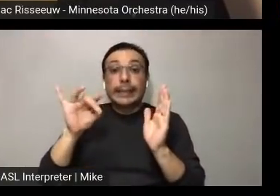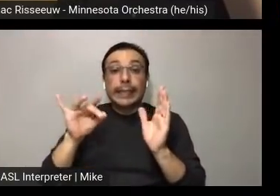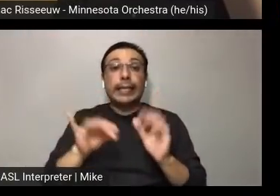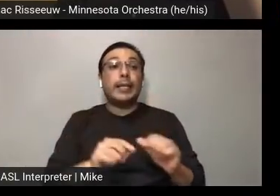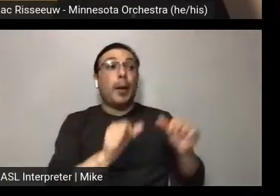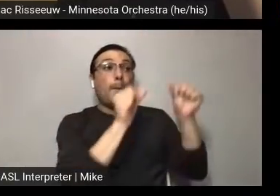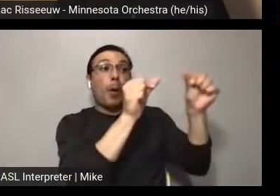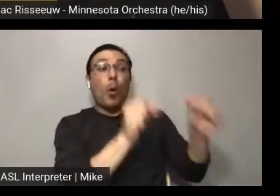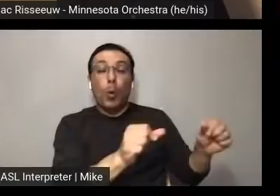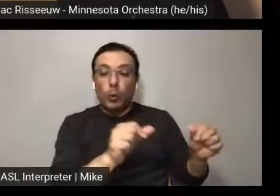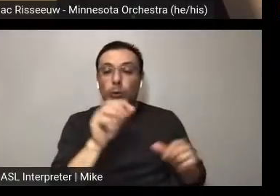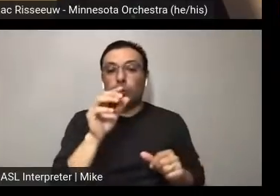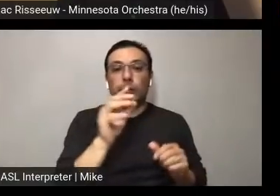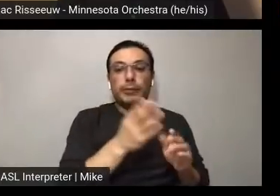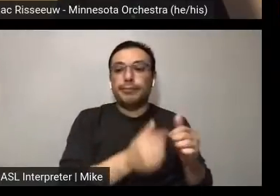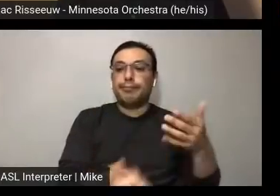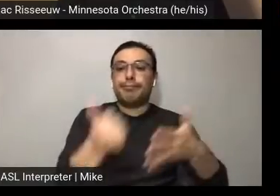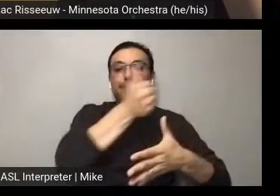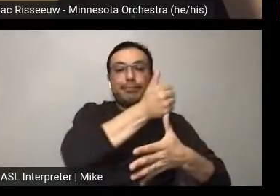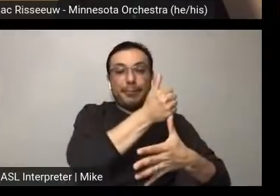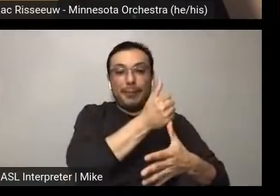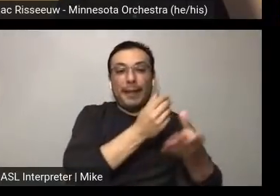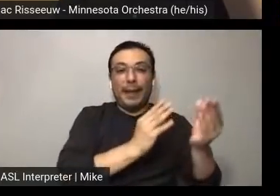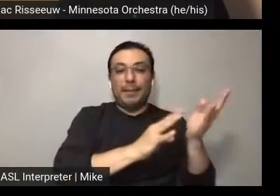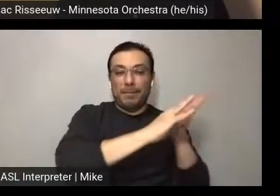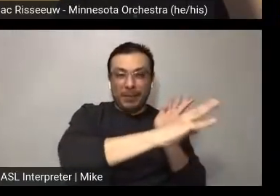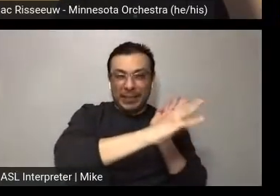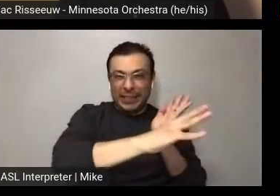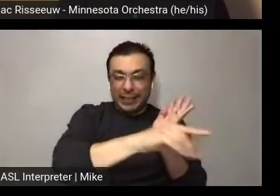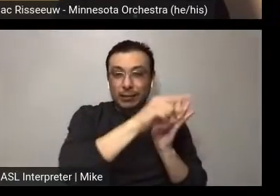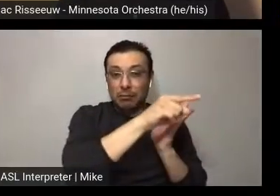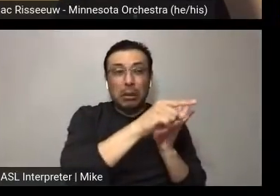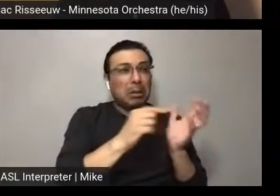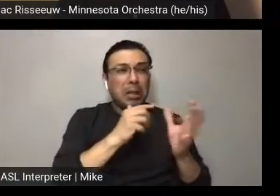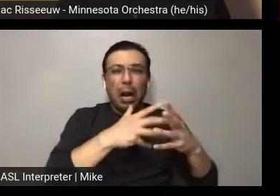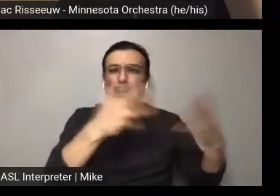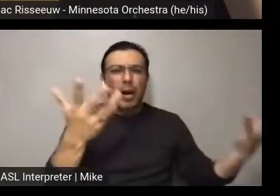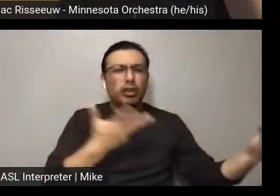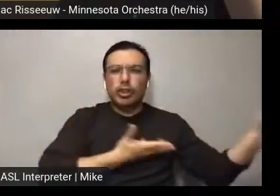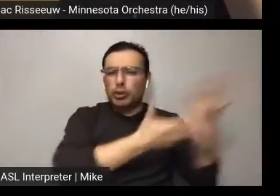But didn't see, like, a ton of interaction really. Where we saw the most